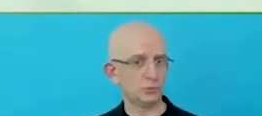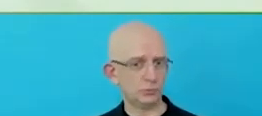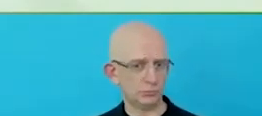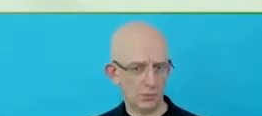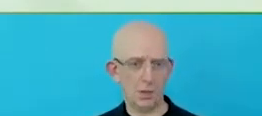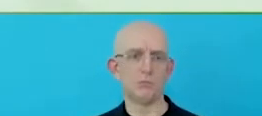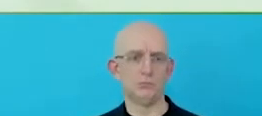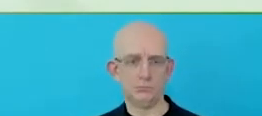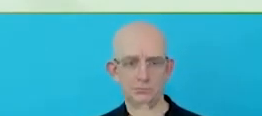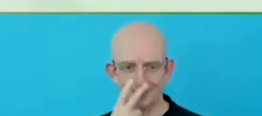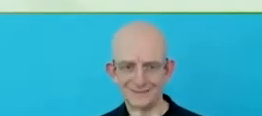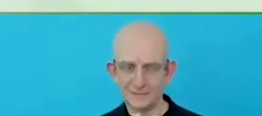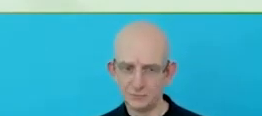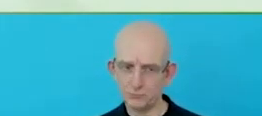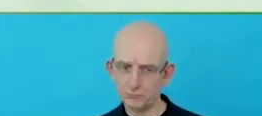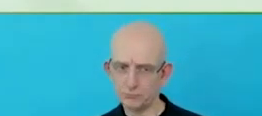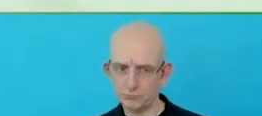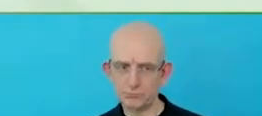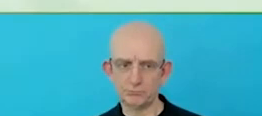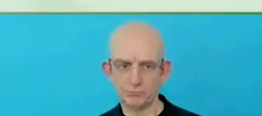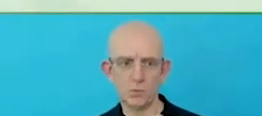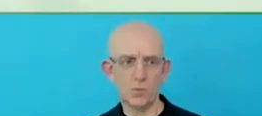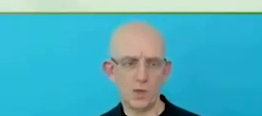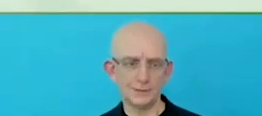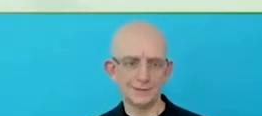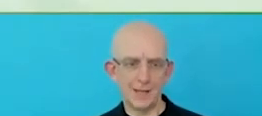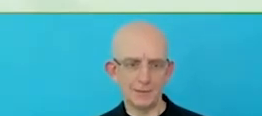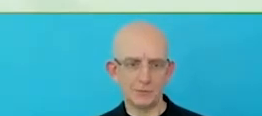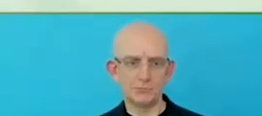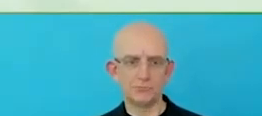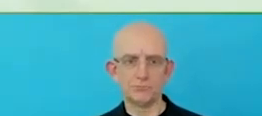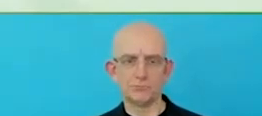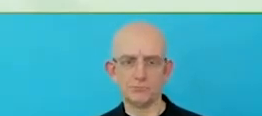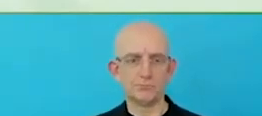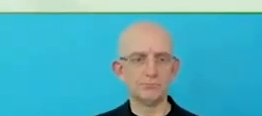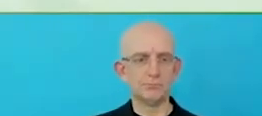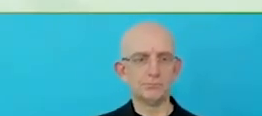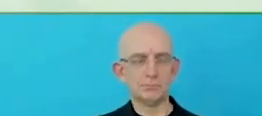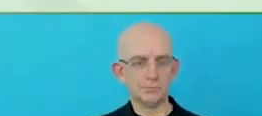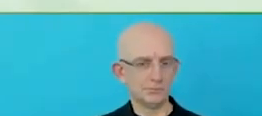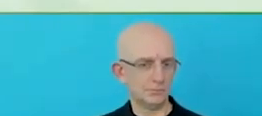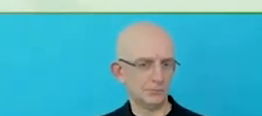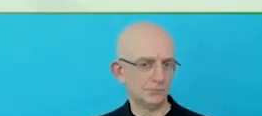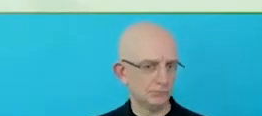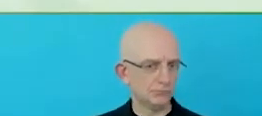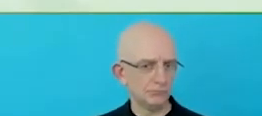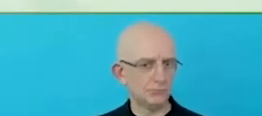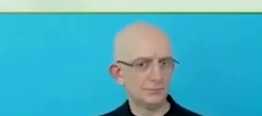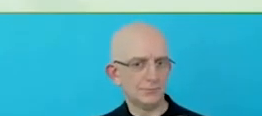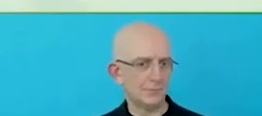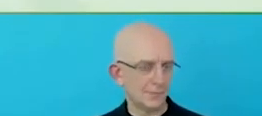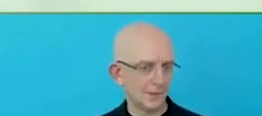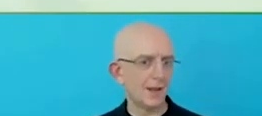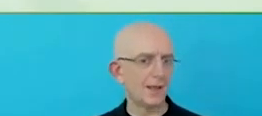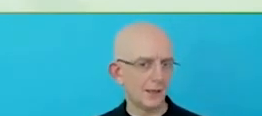we also have a digital accessibility team who, you know, really focuses on a customer experience.